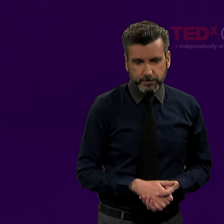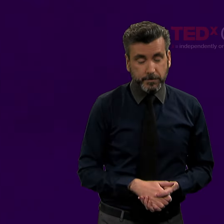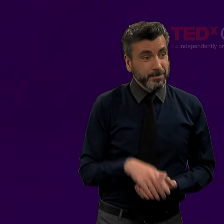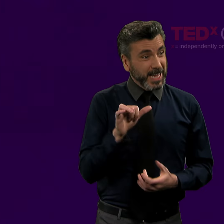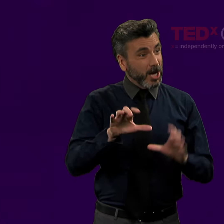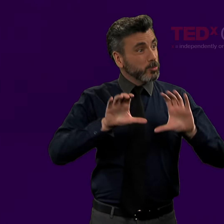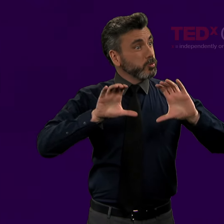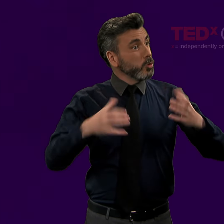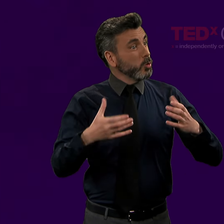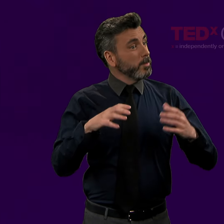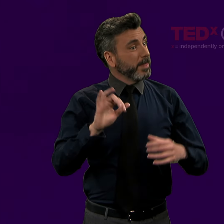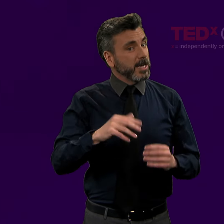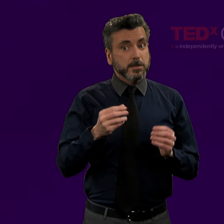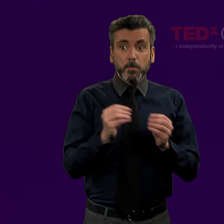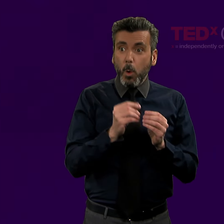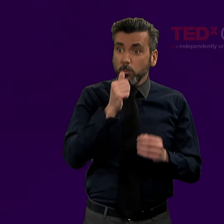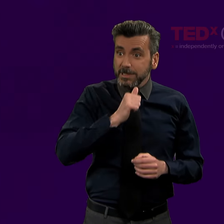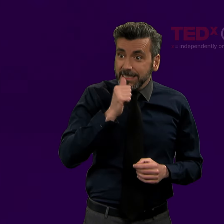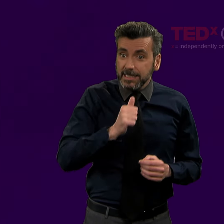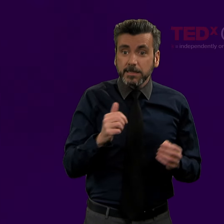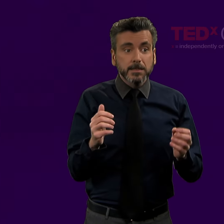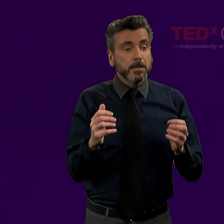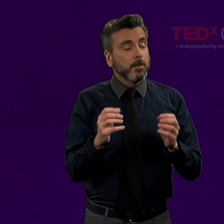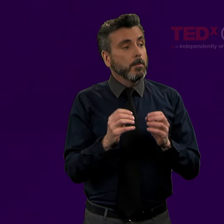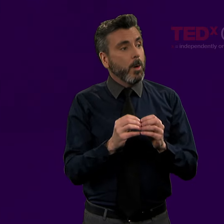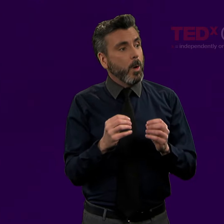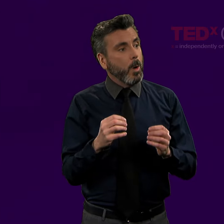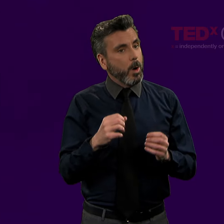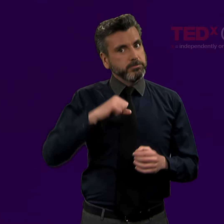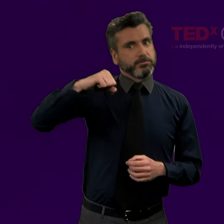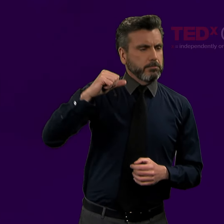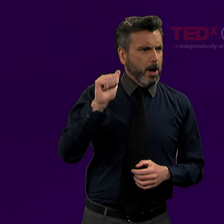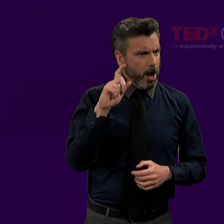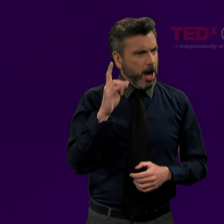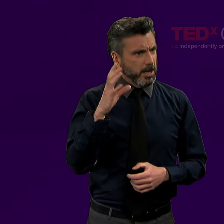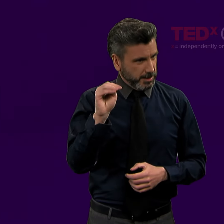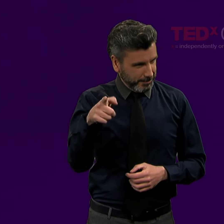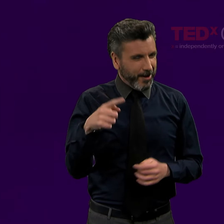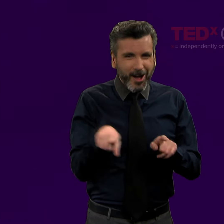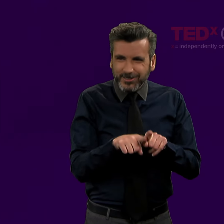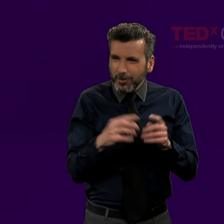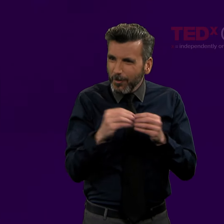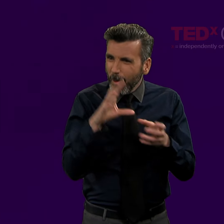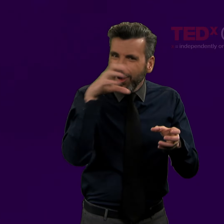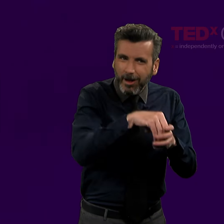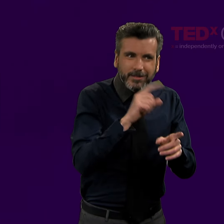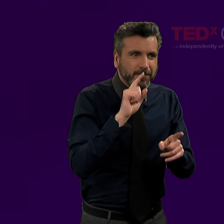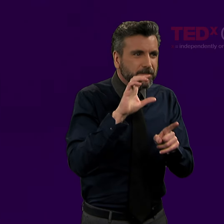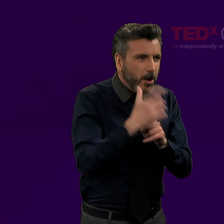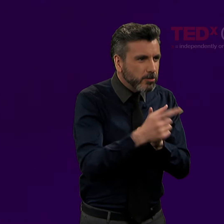We found that those who had high levels of [resilience] were people who socialized within the Deaf community.